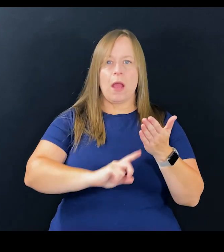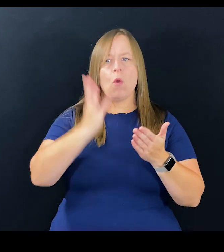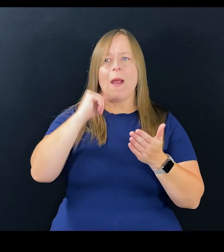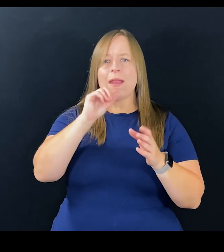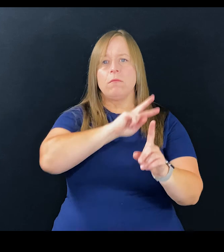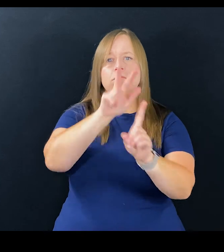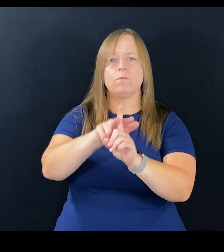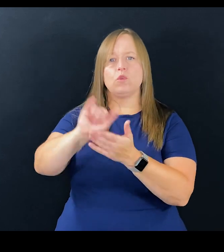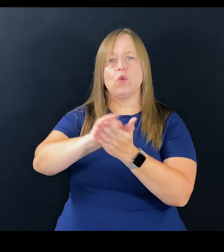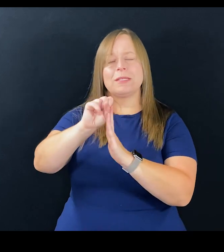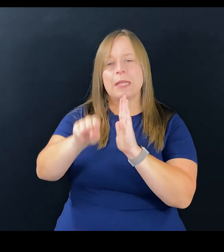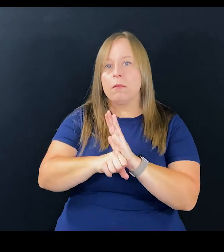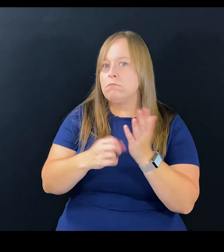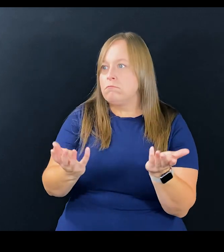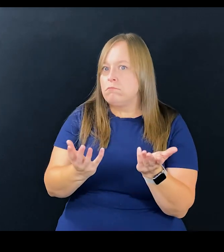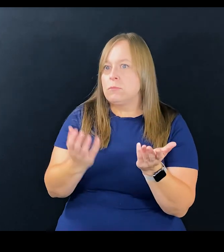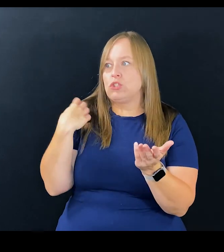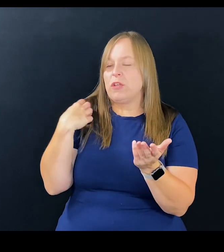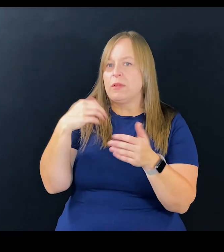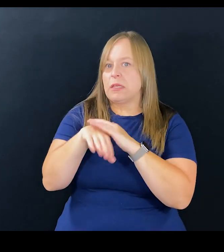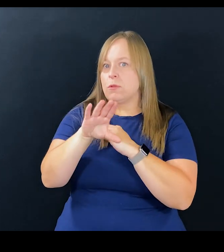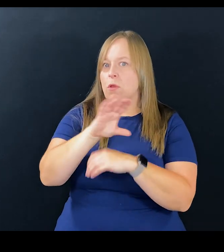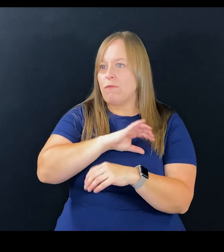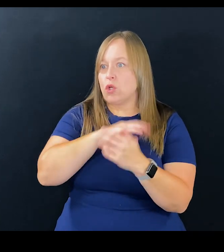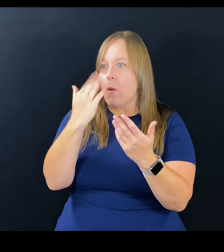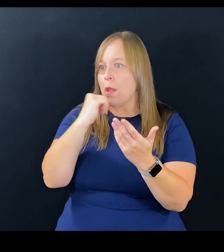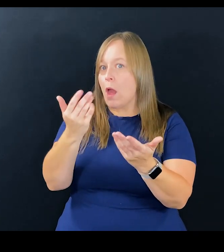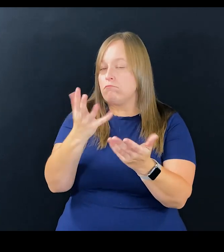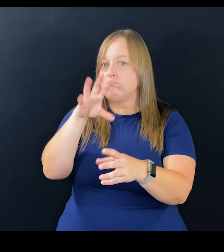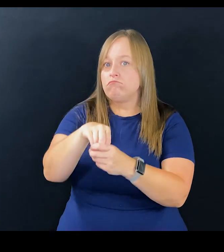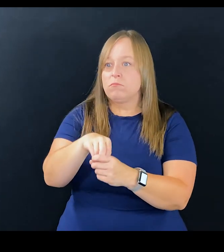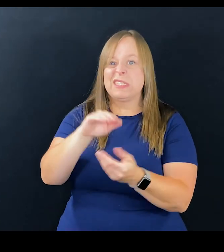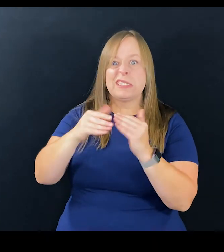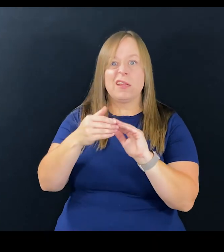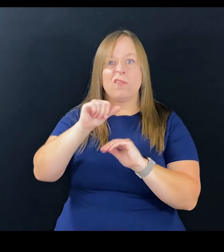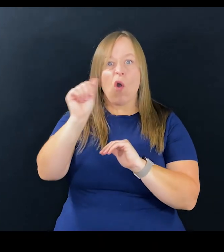Why don't you do that in the State of New York? Why doesn't the State of New York have a chief accessibility officer?